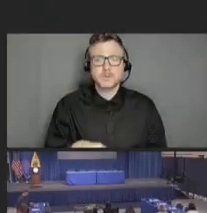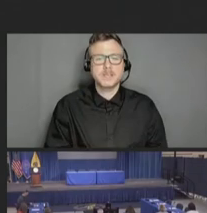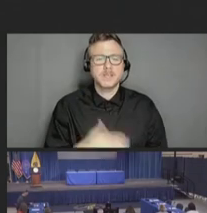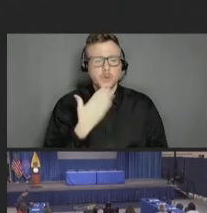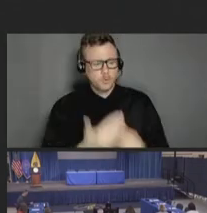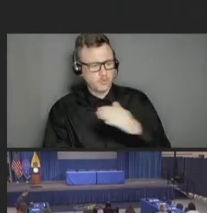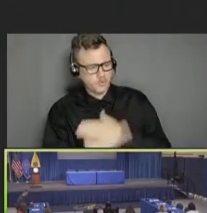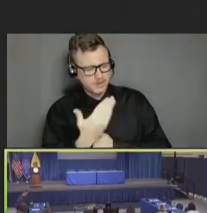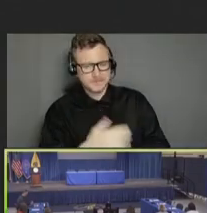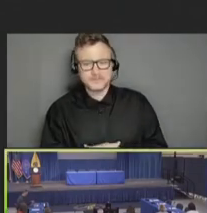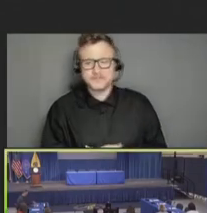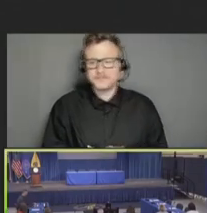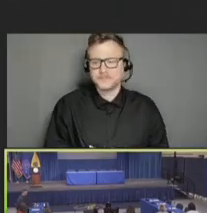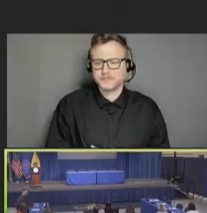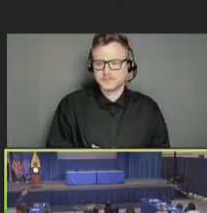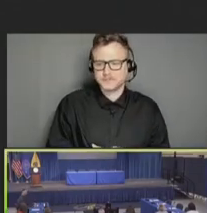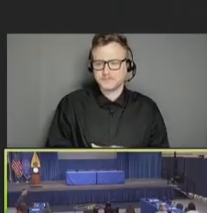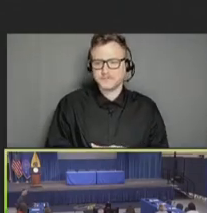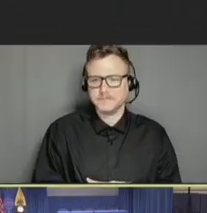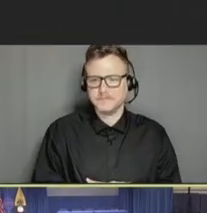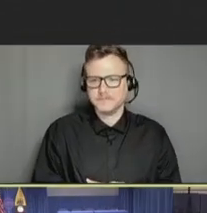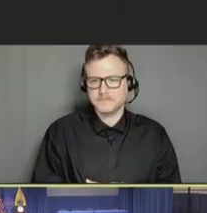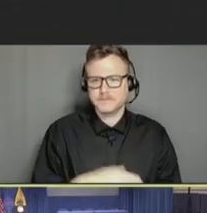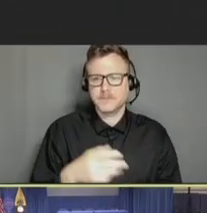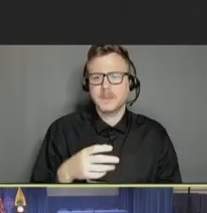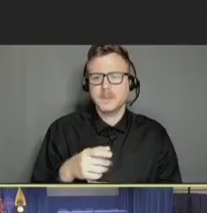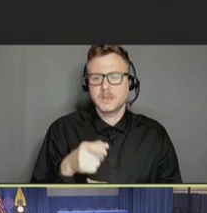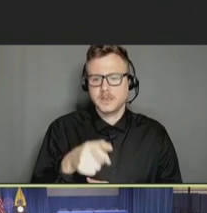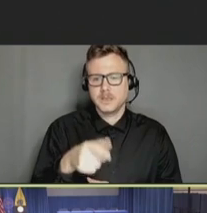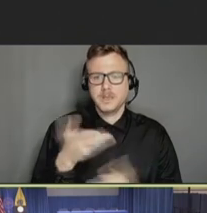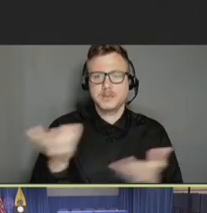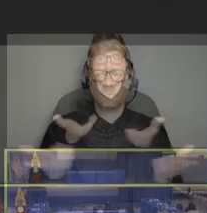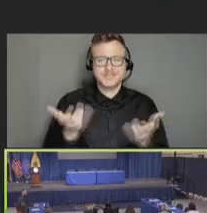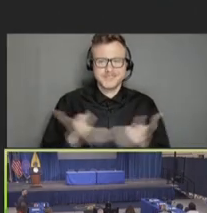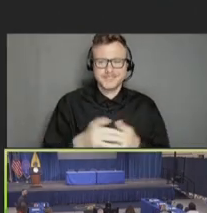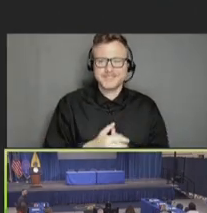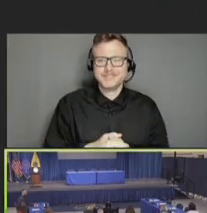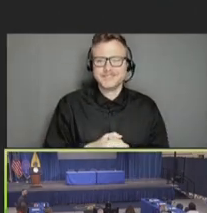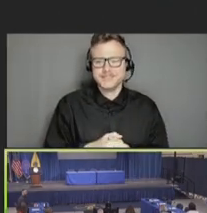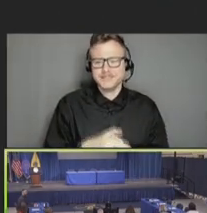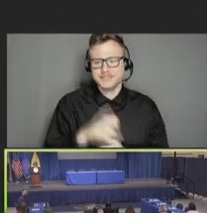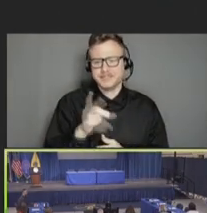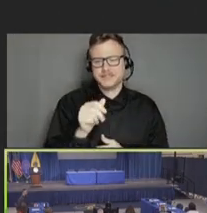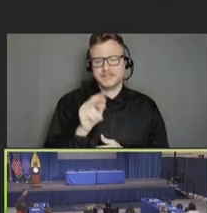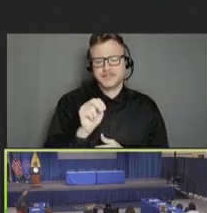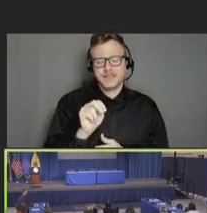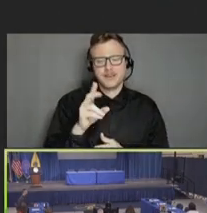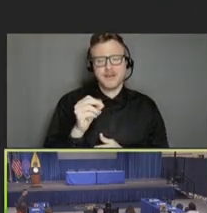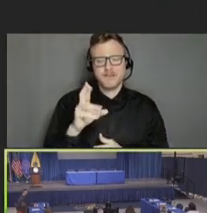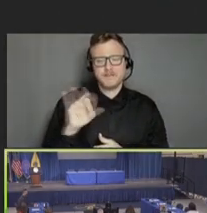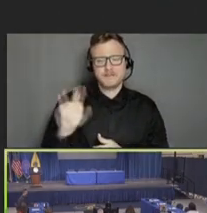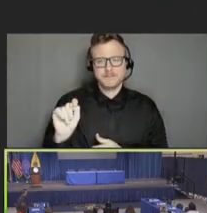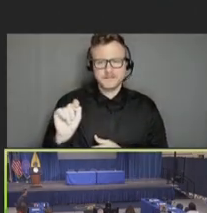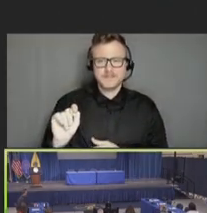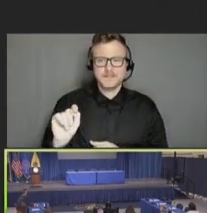Jeffrey Duchin: Good morning. Ann Aikin: Ms. Ehresmann?